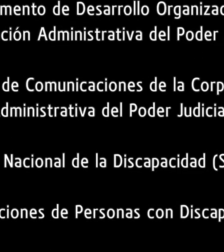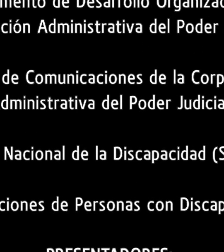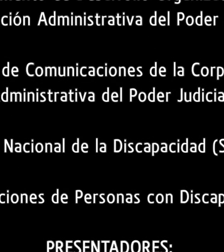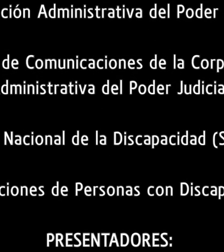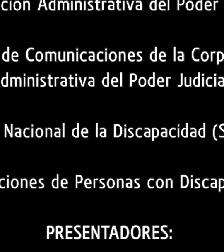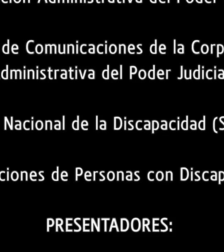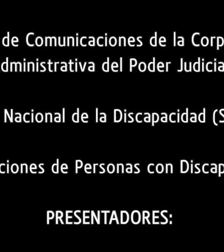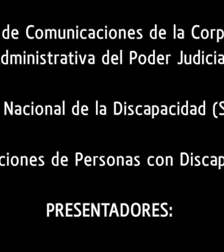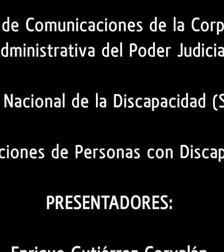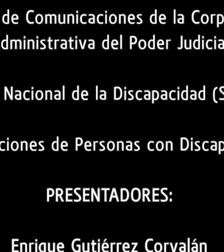Presenters